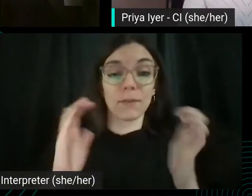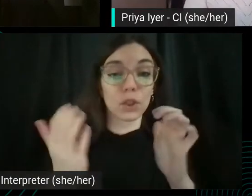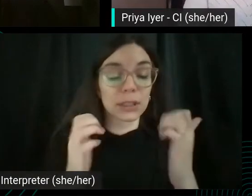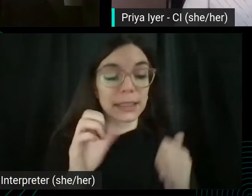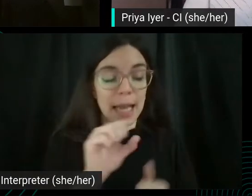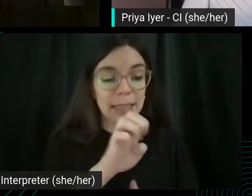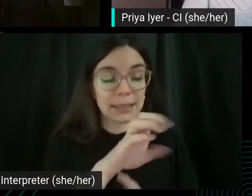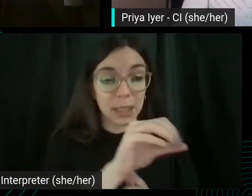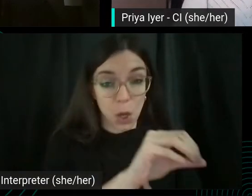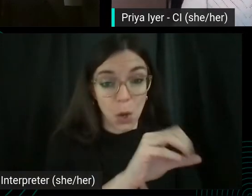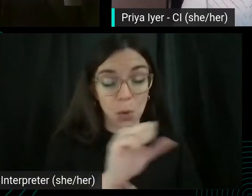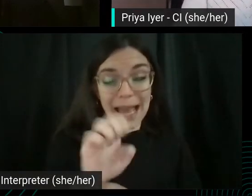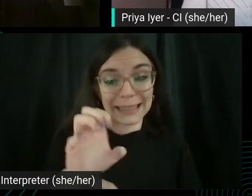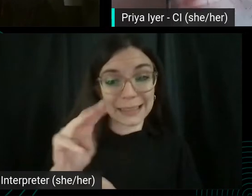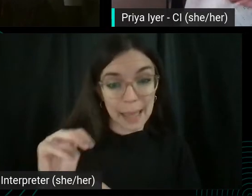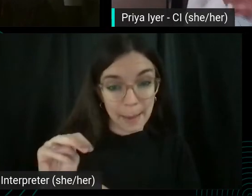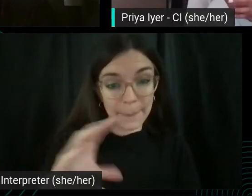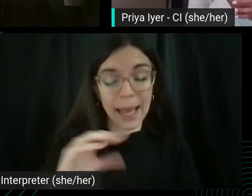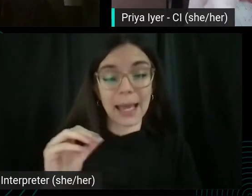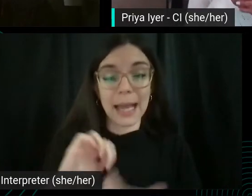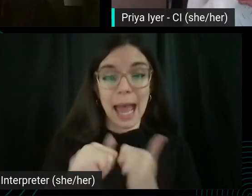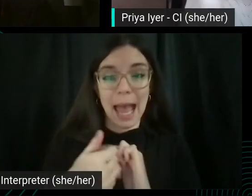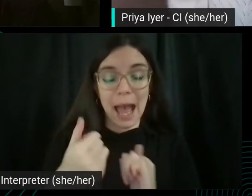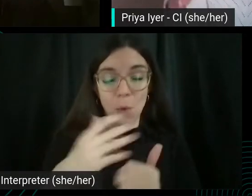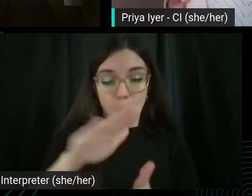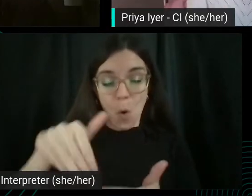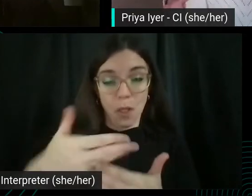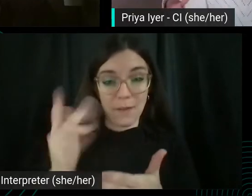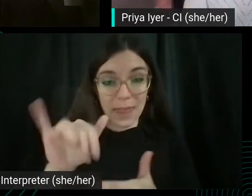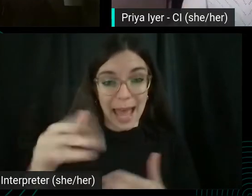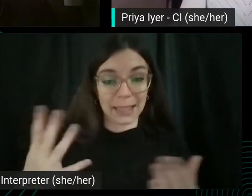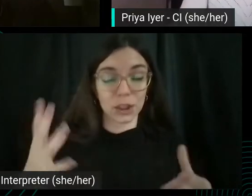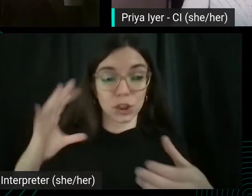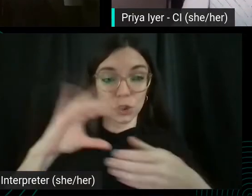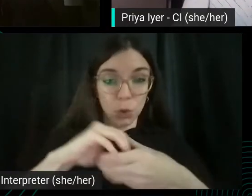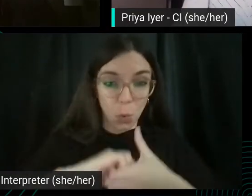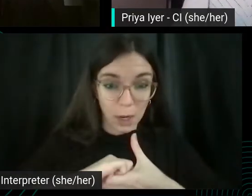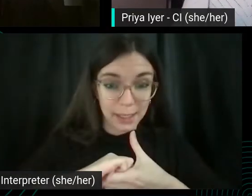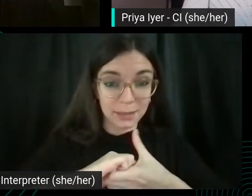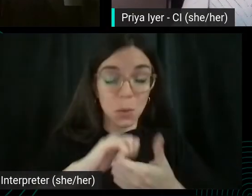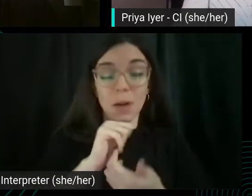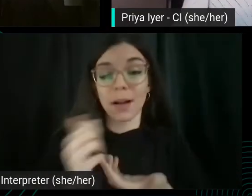And how all of that is sort of joined and not joined in the topics that you discussed.